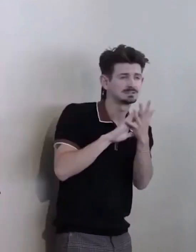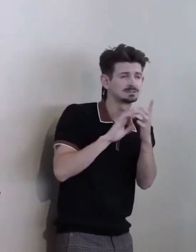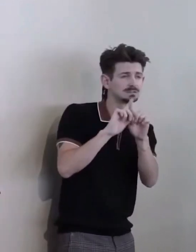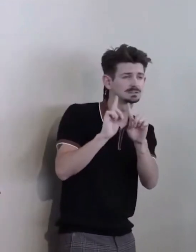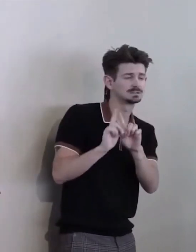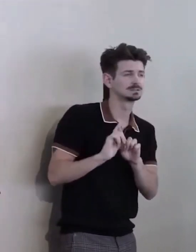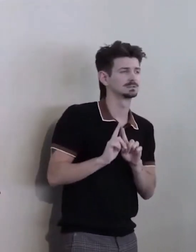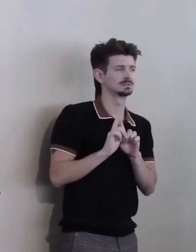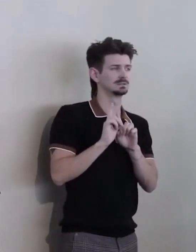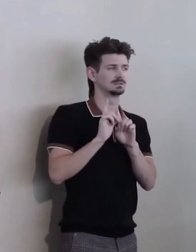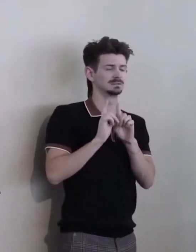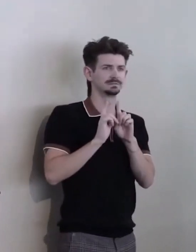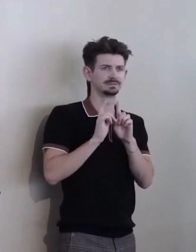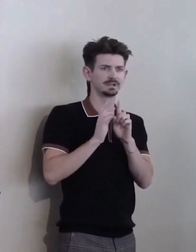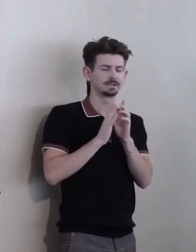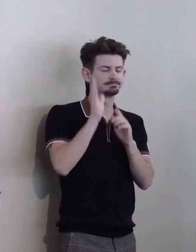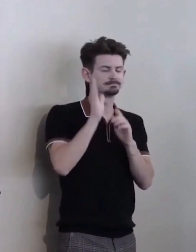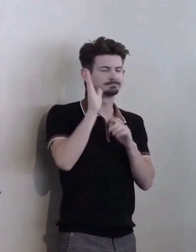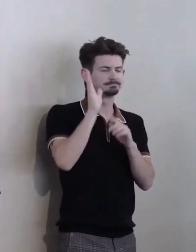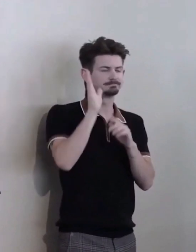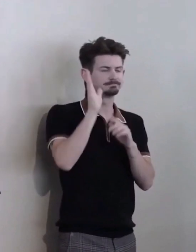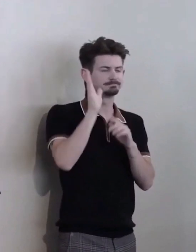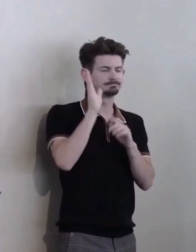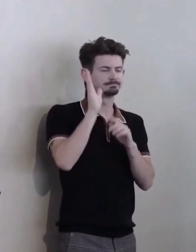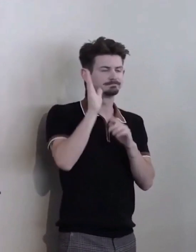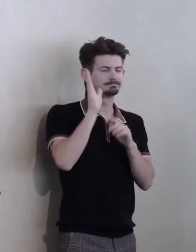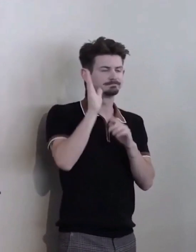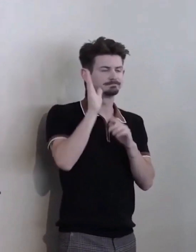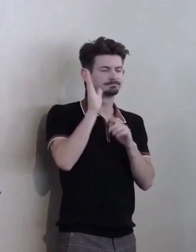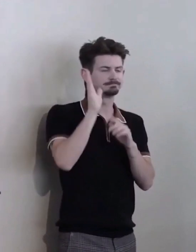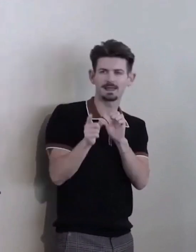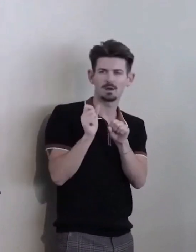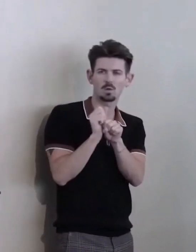with which CCDC works with us and with so many others...